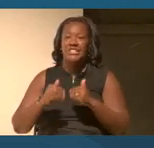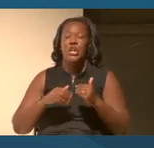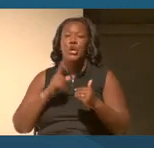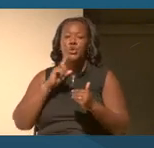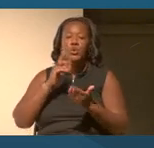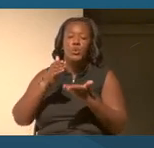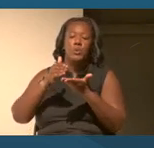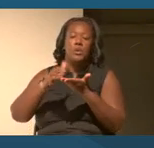right.